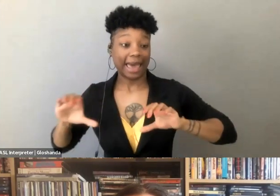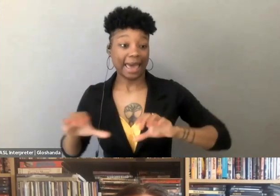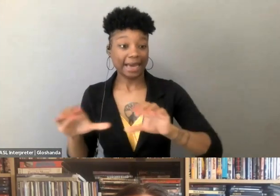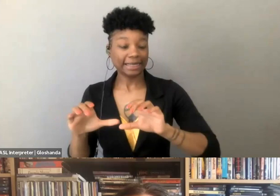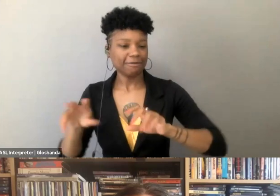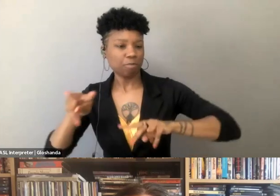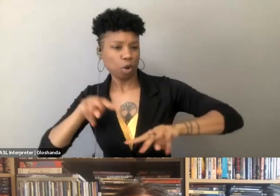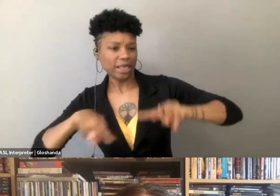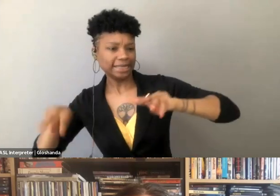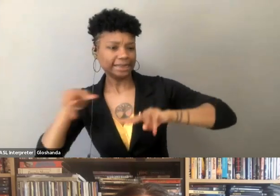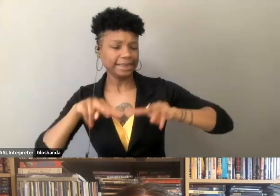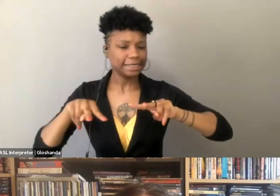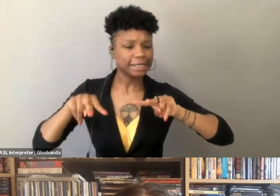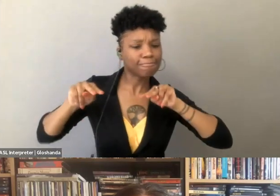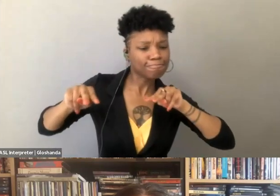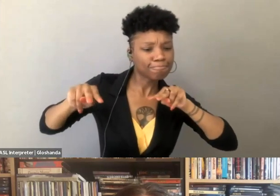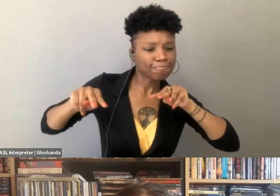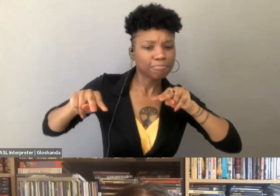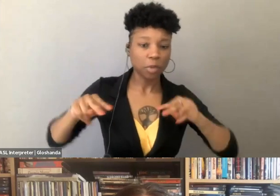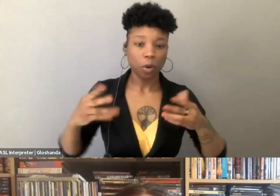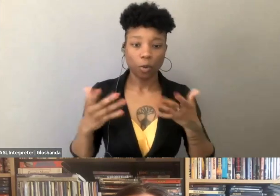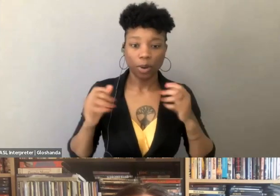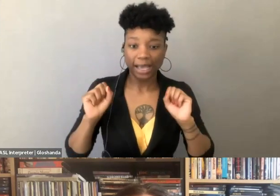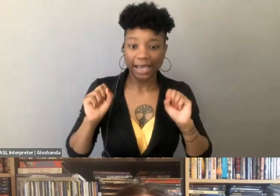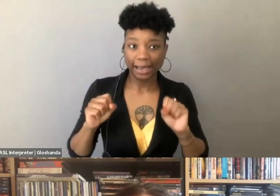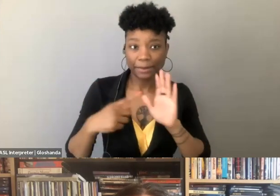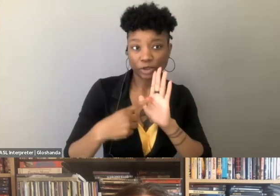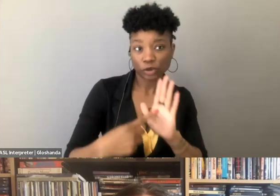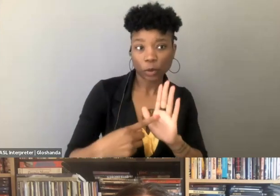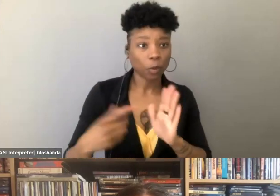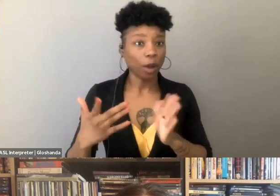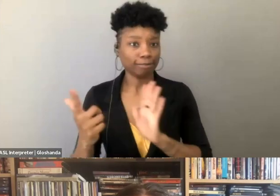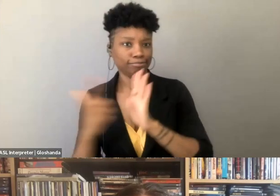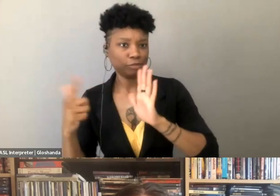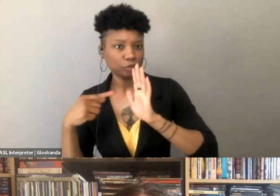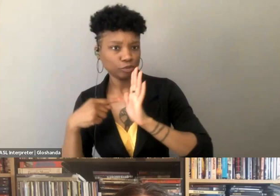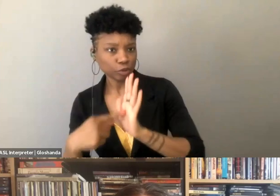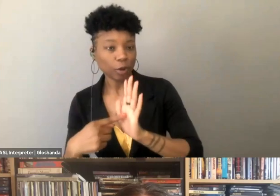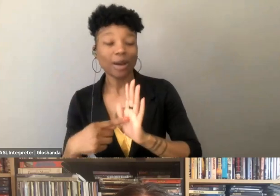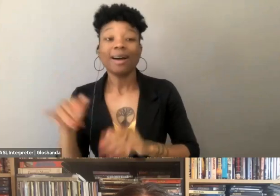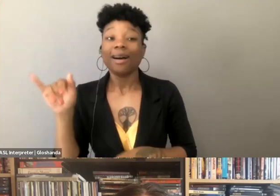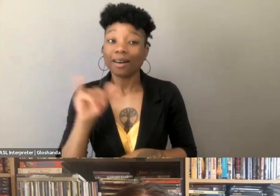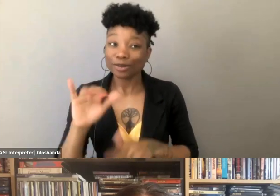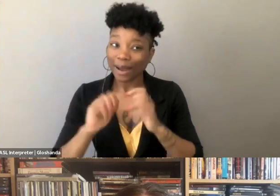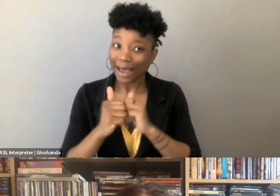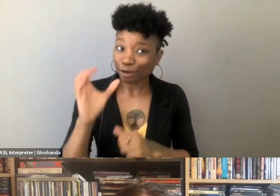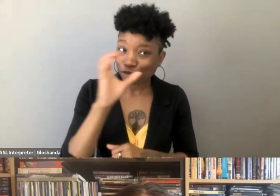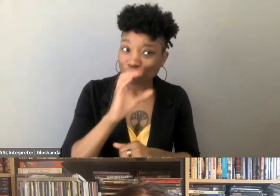and surveillance to thinking about what can be shown and what can't be, but also the ways in which search engines organize information.